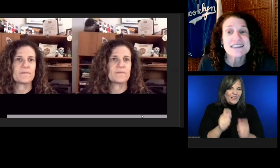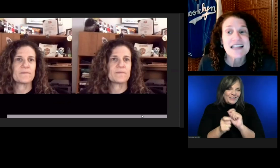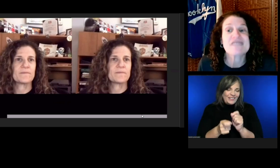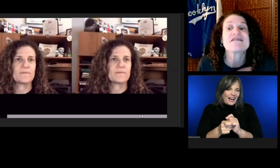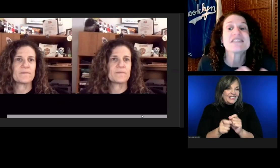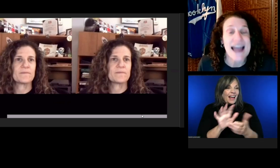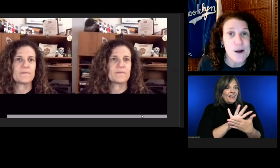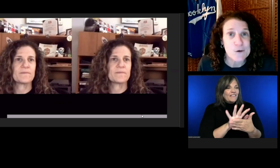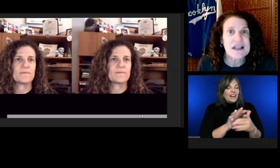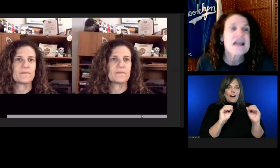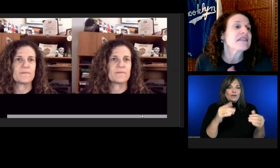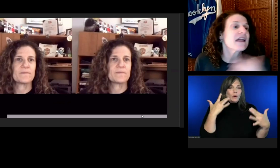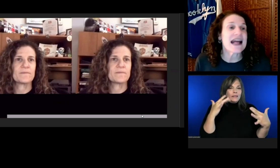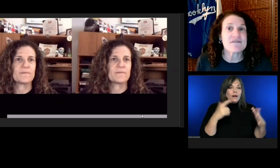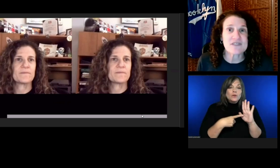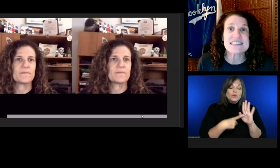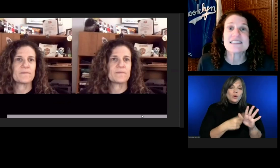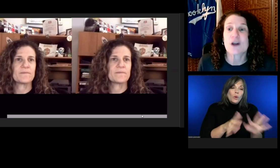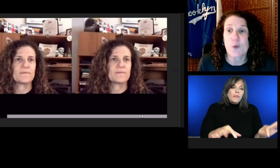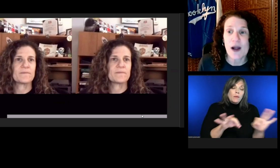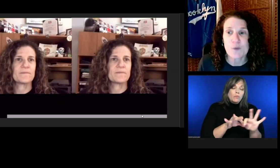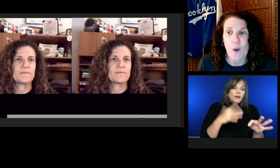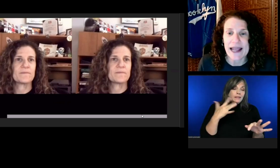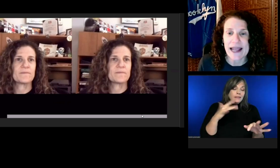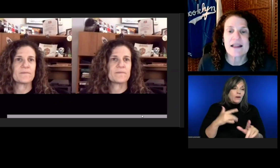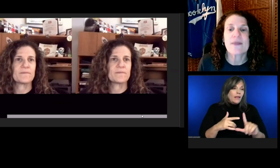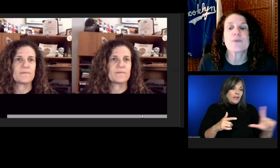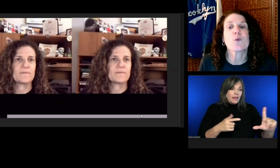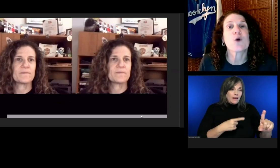The left is the correct way.